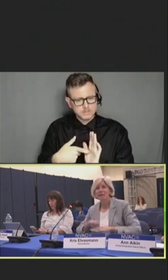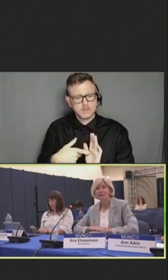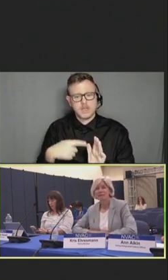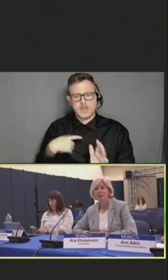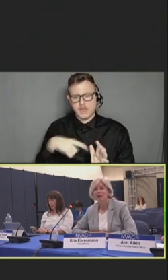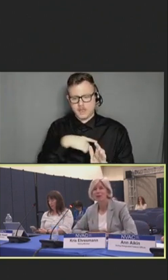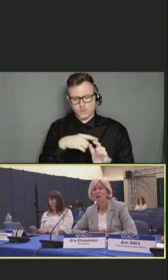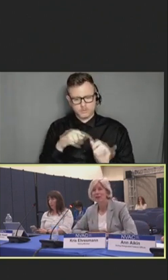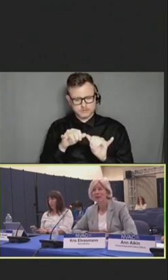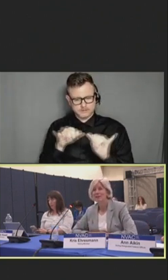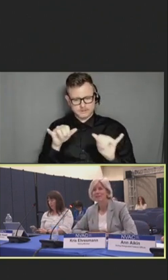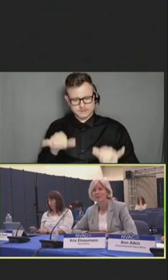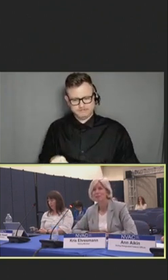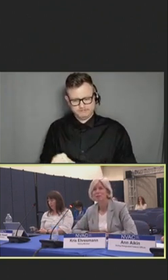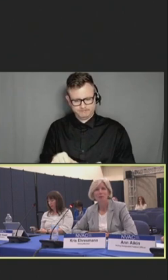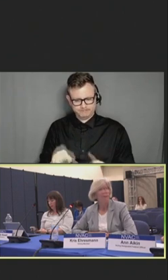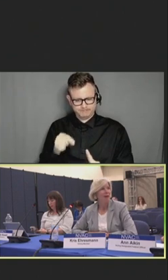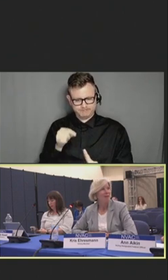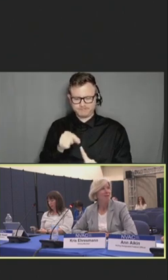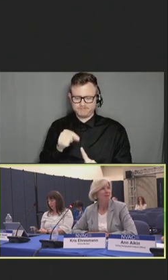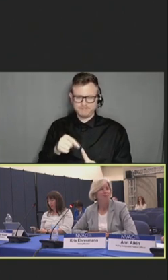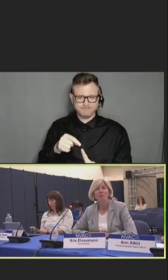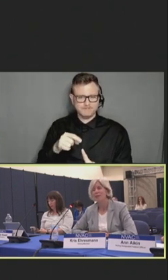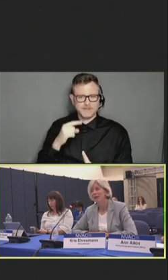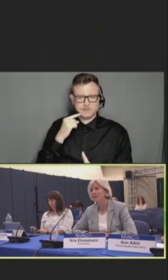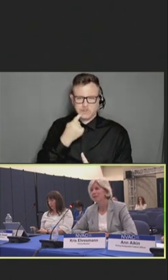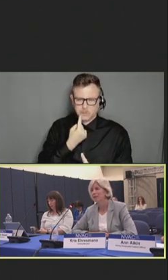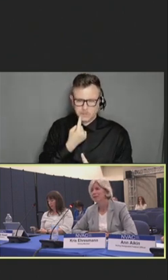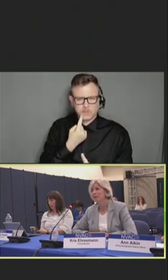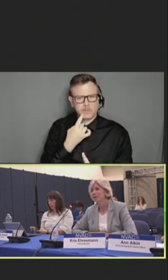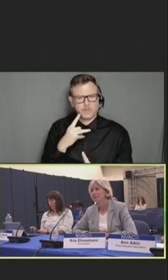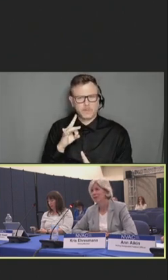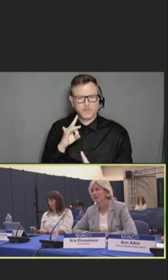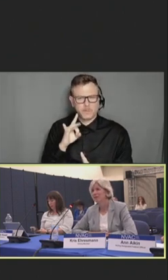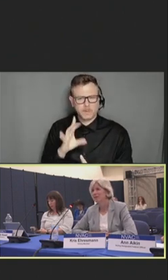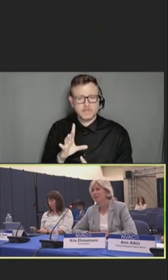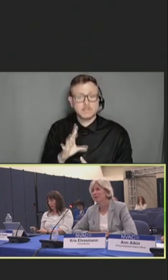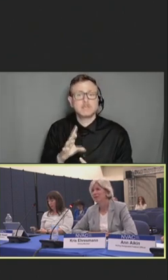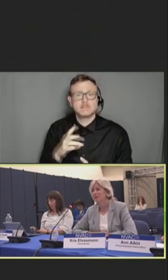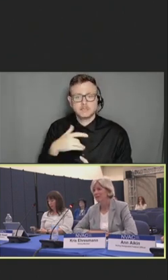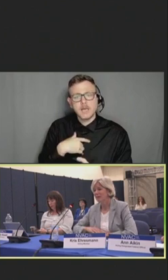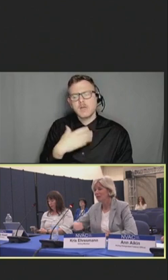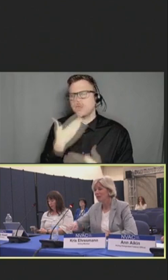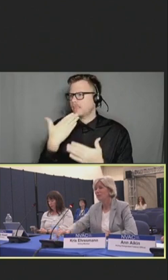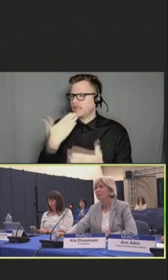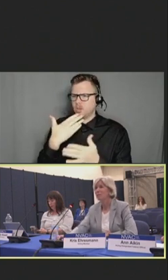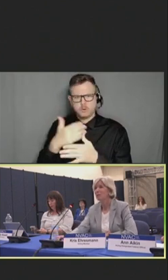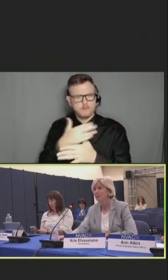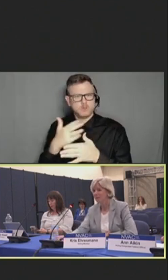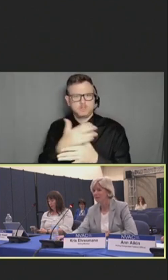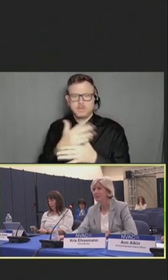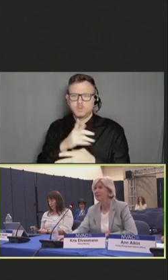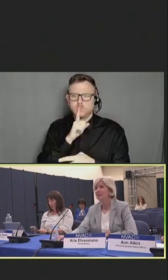is hurting is pretty broad. But thank you for sharing this because I think it's incredibly important.